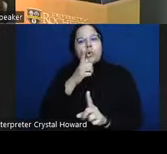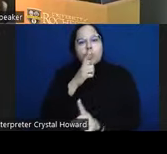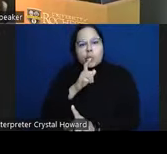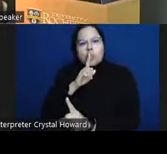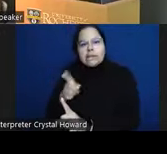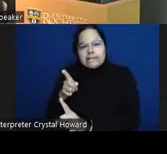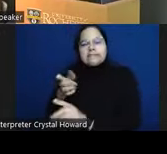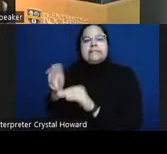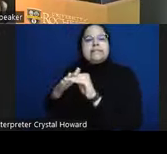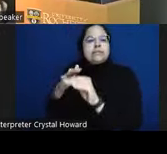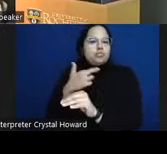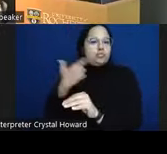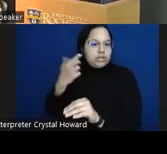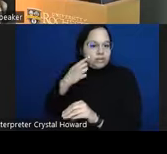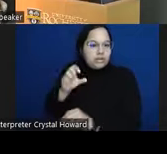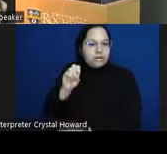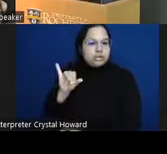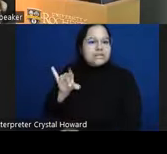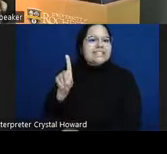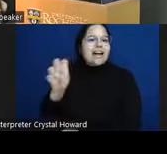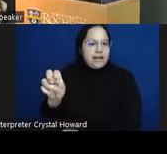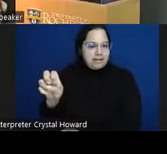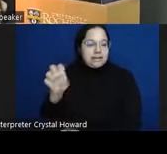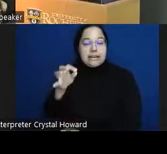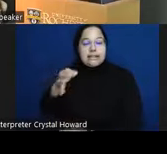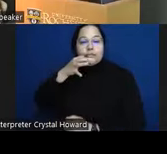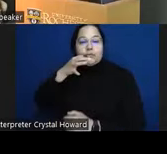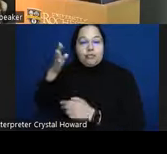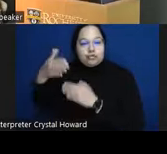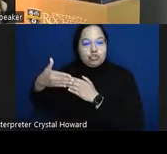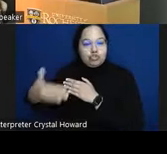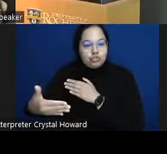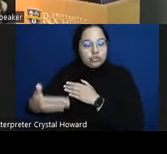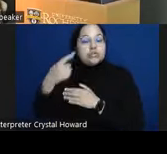of people that we follow for several months um and in this case there are just 25 of them uh